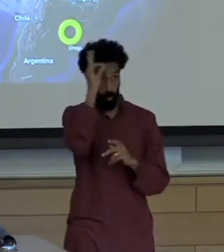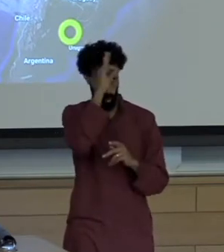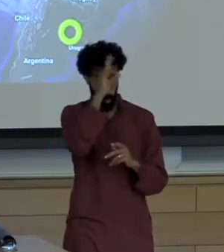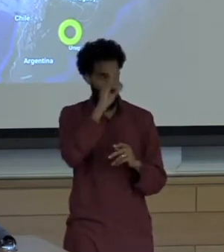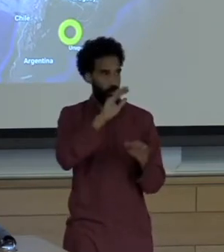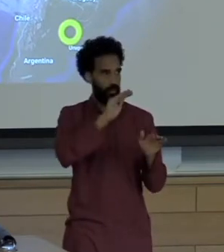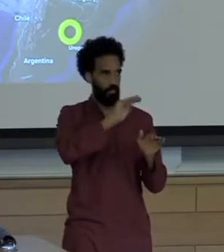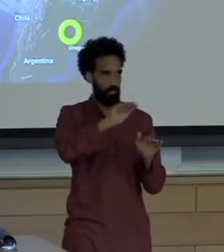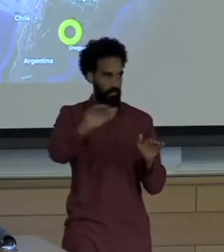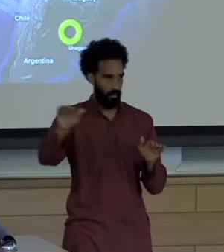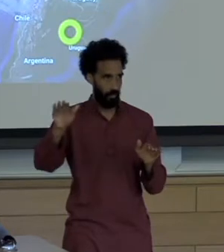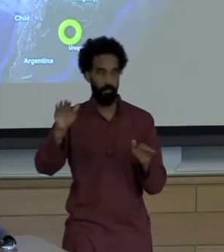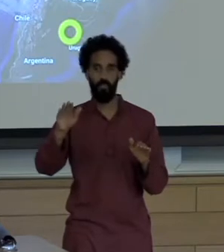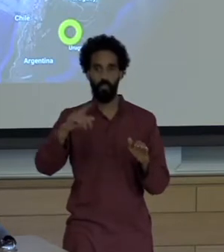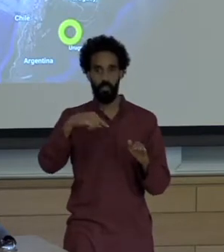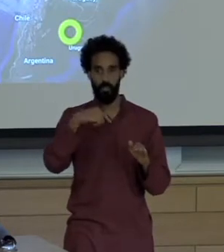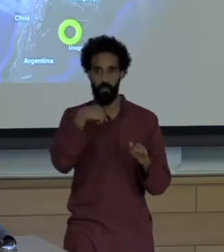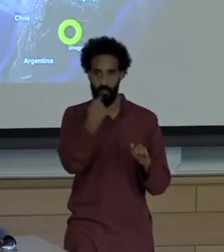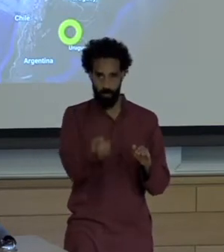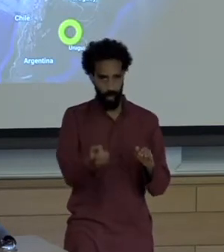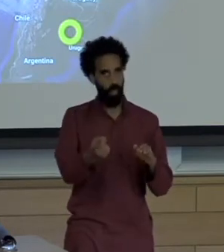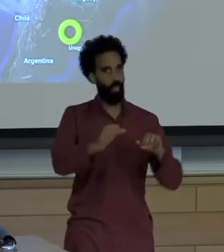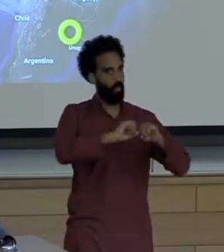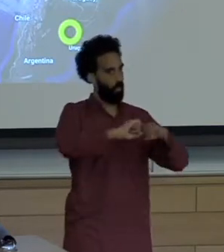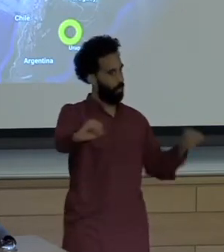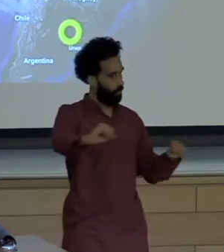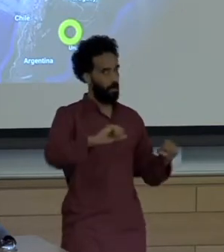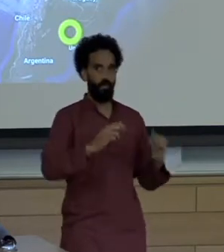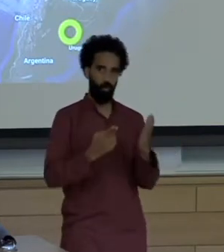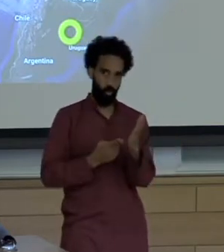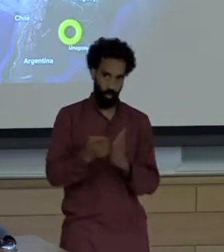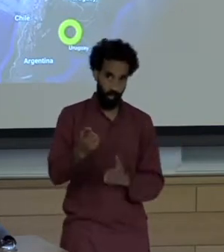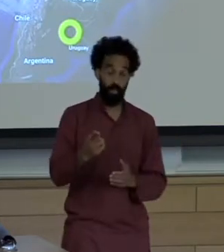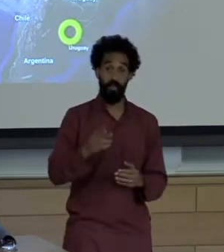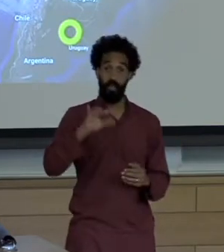what's happening that these dams, the mega dams are really there to